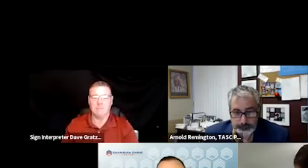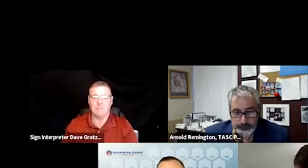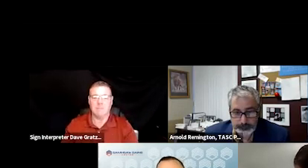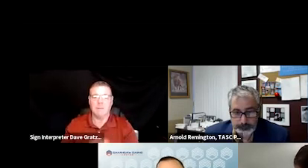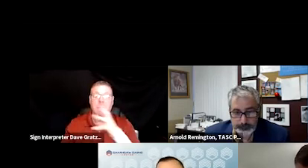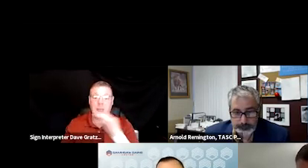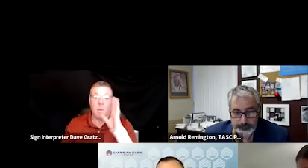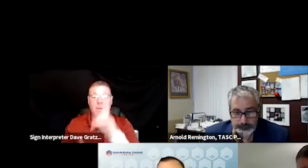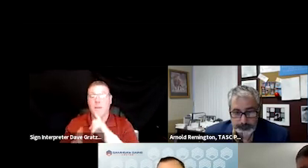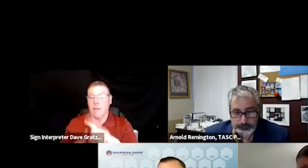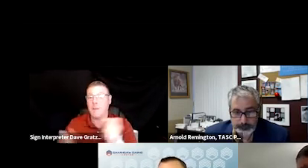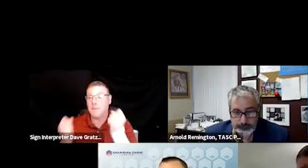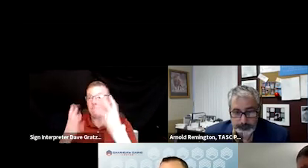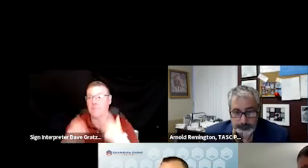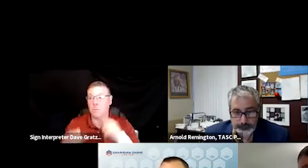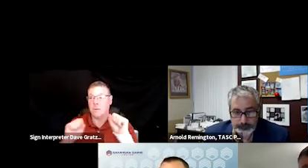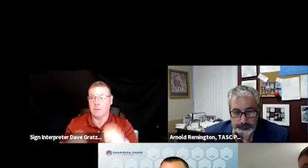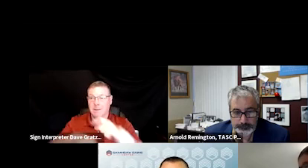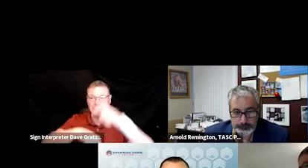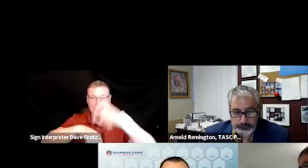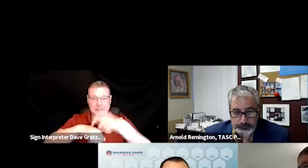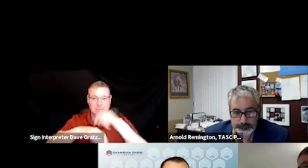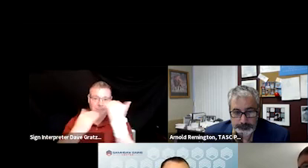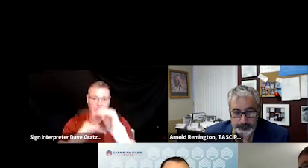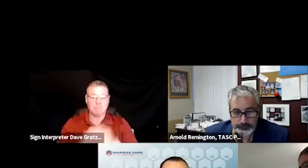and we'll answer as many of them as time permits.